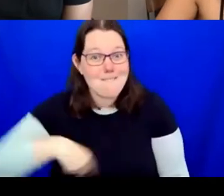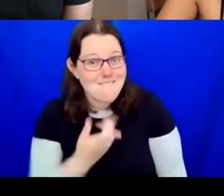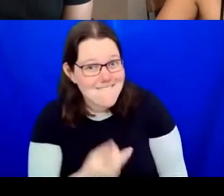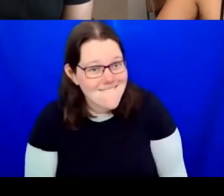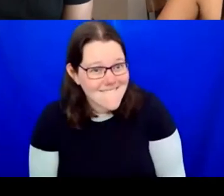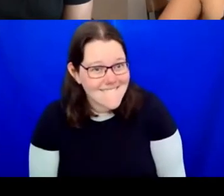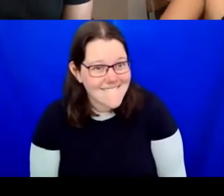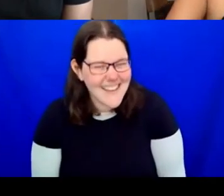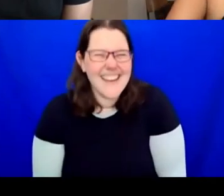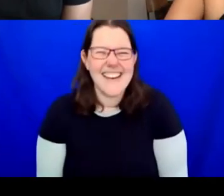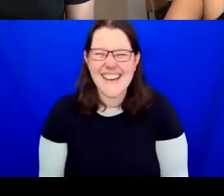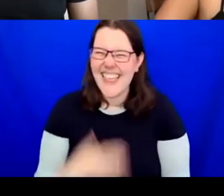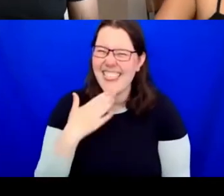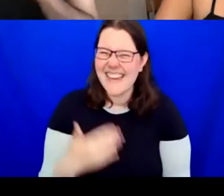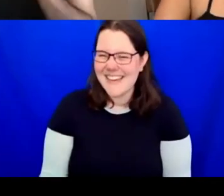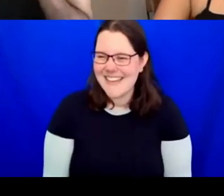Thanks, Aidan. AIDAN: Thank you, Deb.